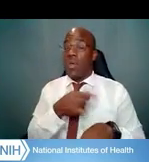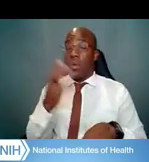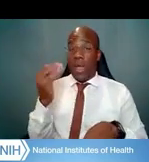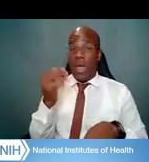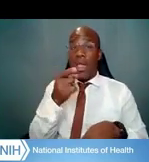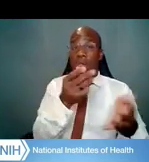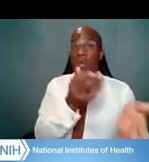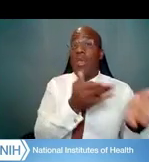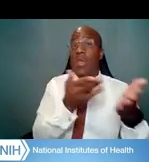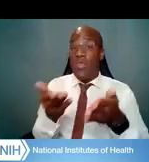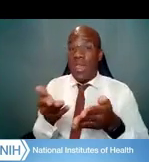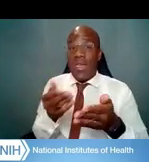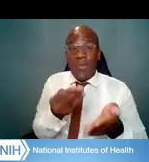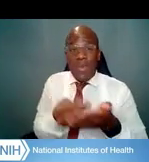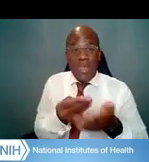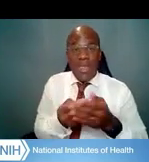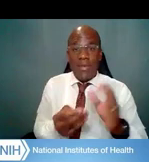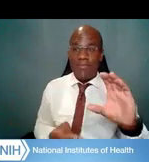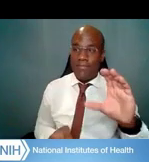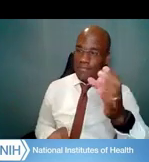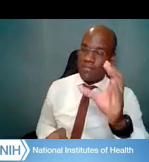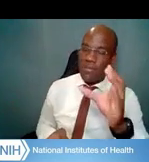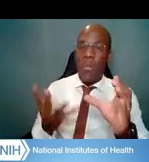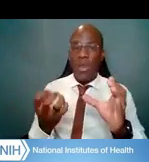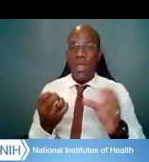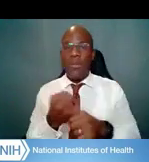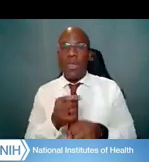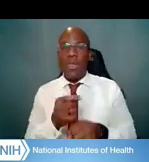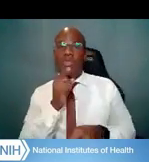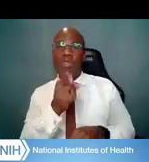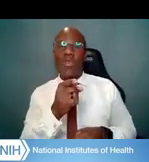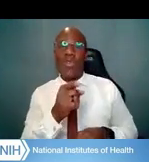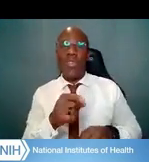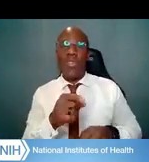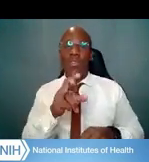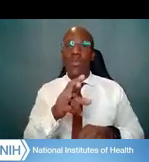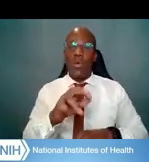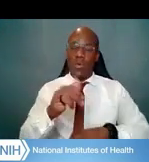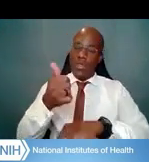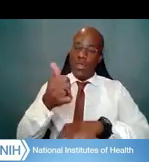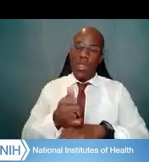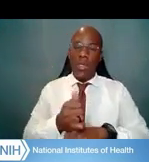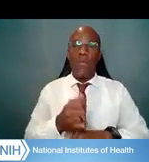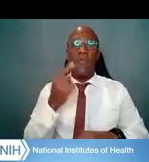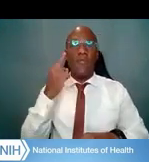and we want to make sure that you're poised well for success. So the take-home message there is,